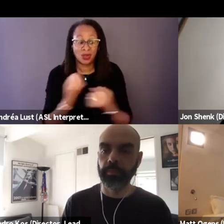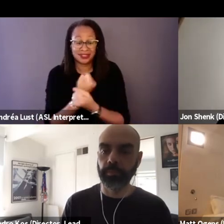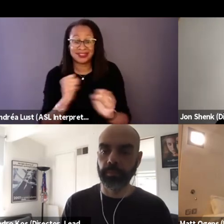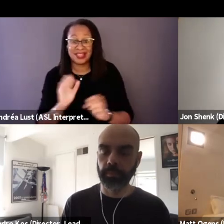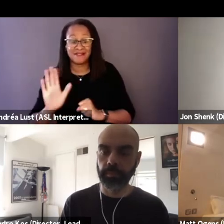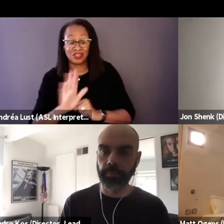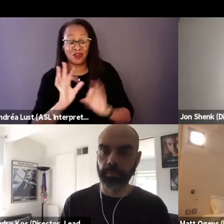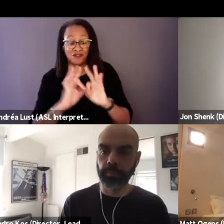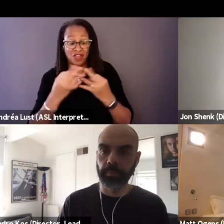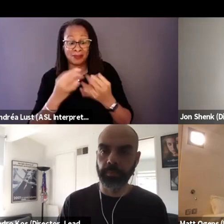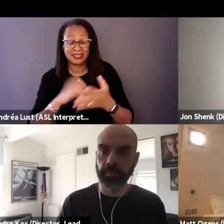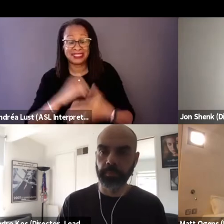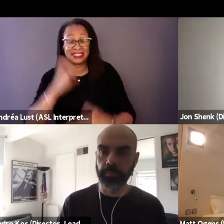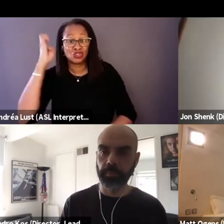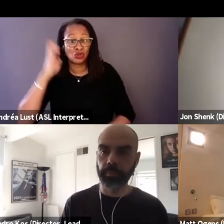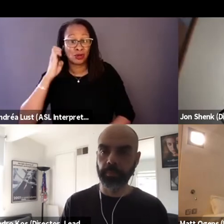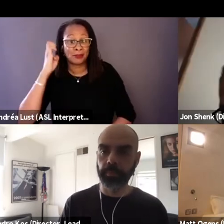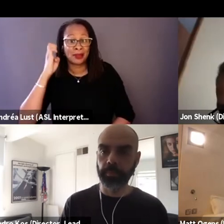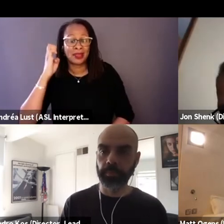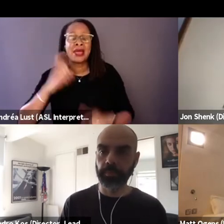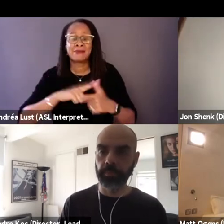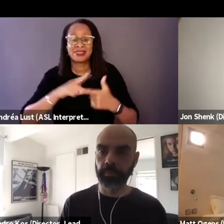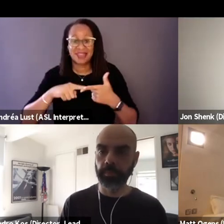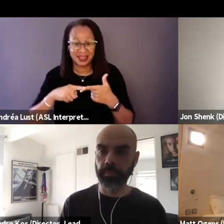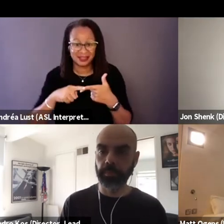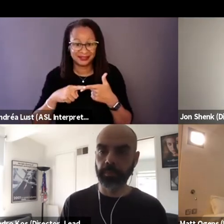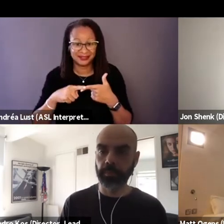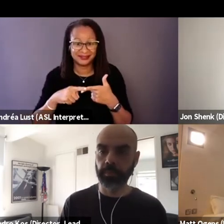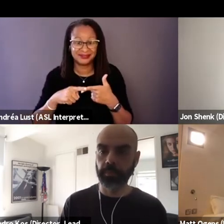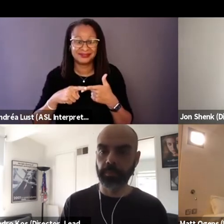but then eventually, like Peter is asking,